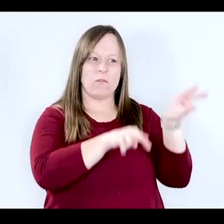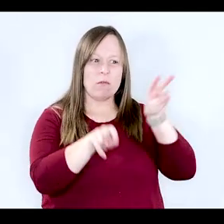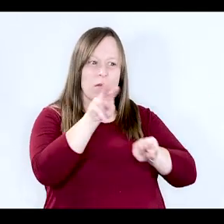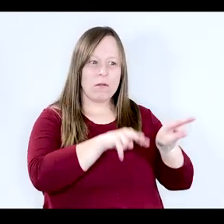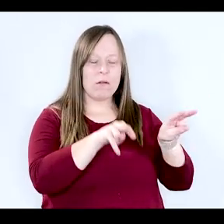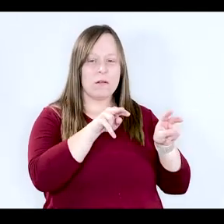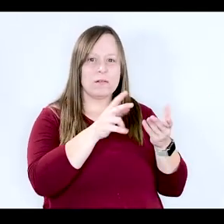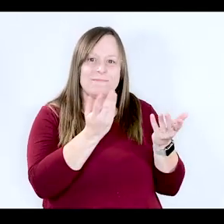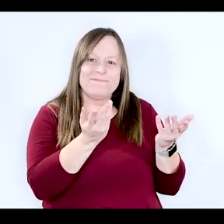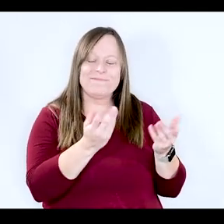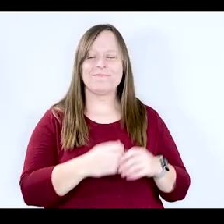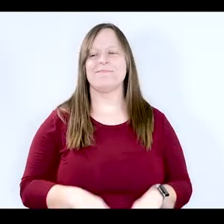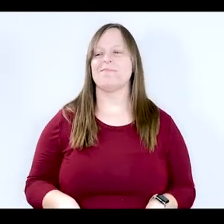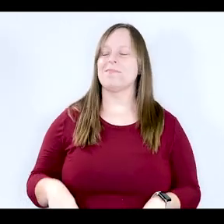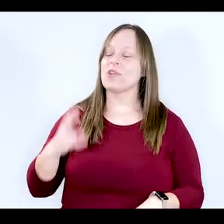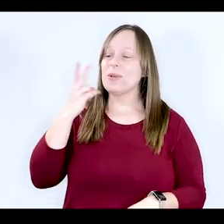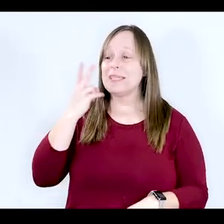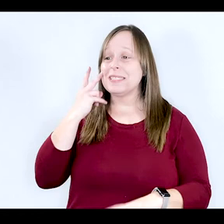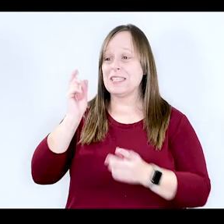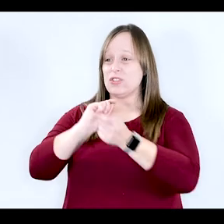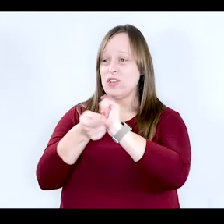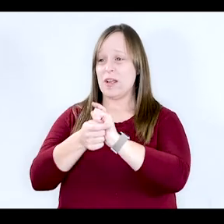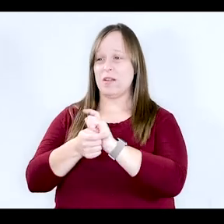K: So as we see these changes, especially around dual